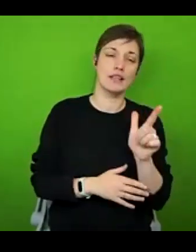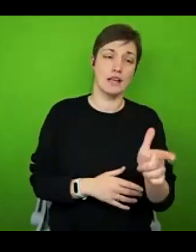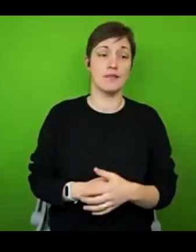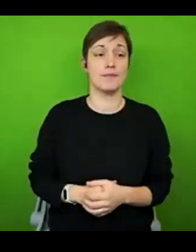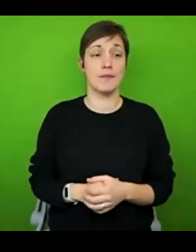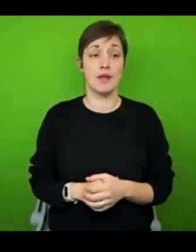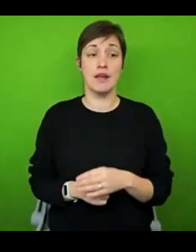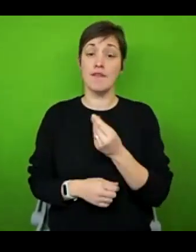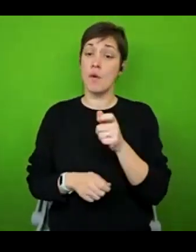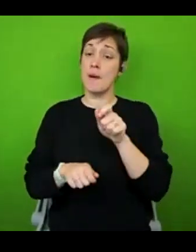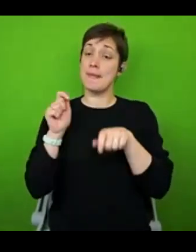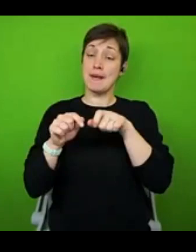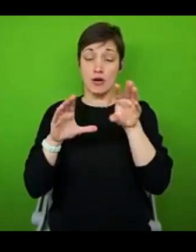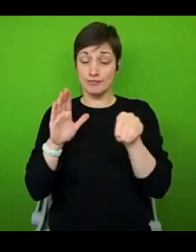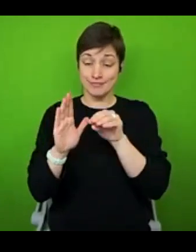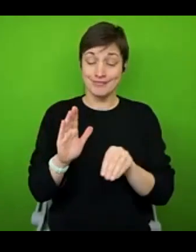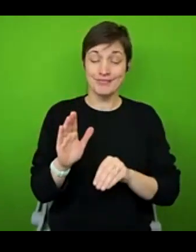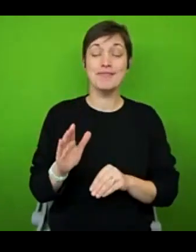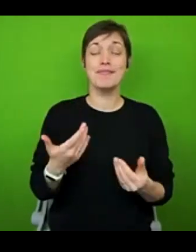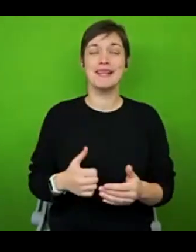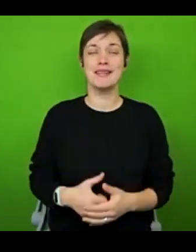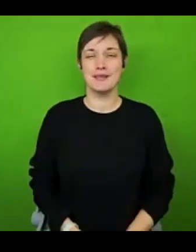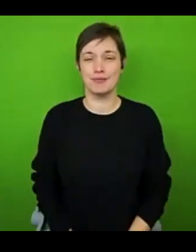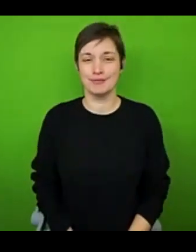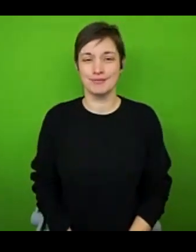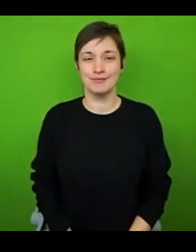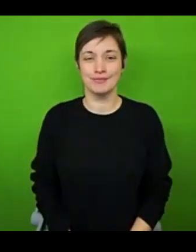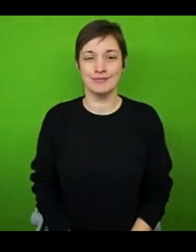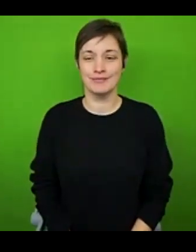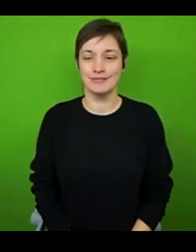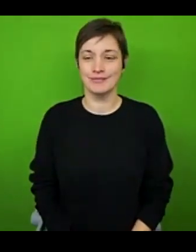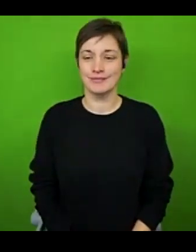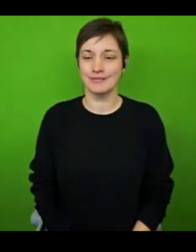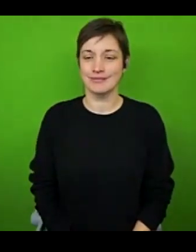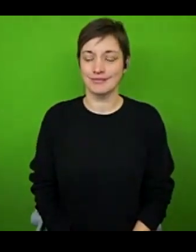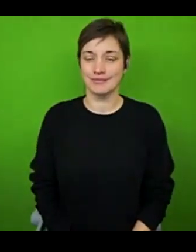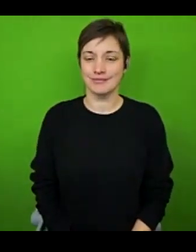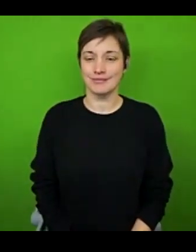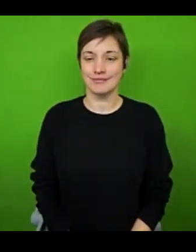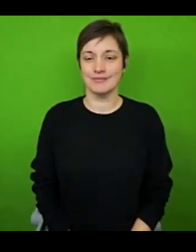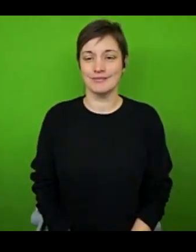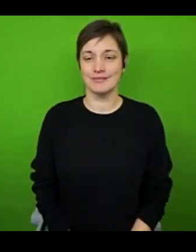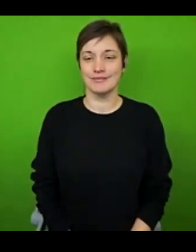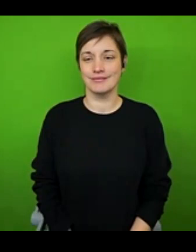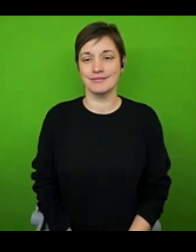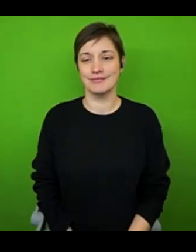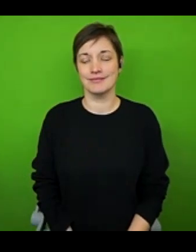people. Fabulous. And yes, so please bear in mind that the